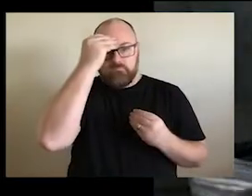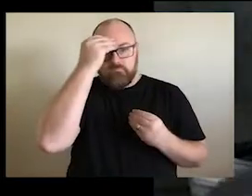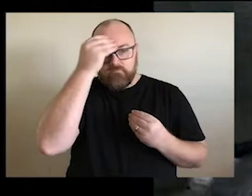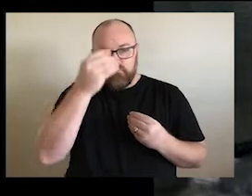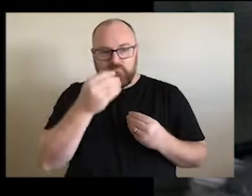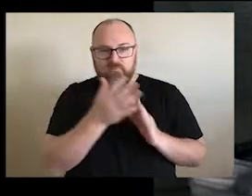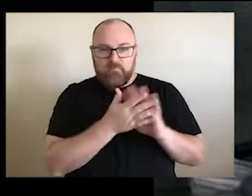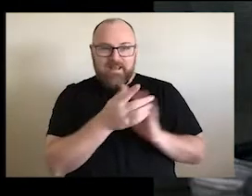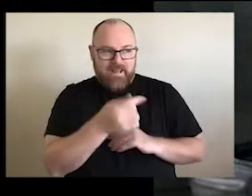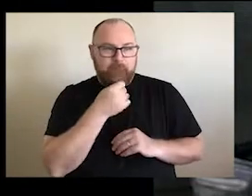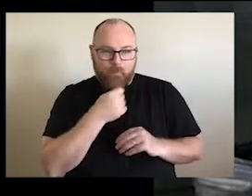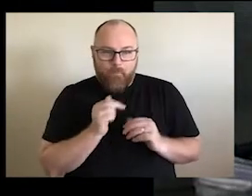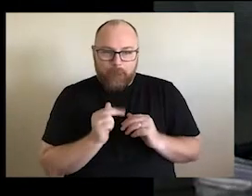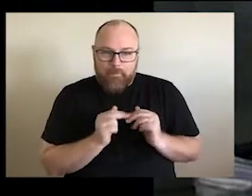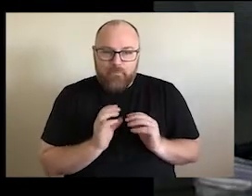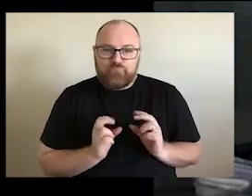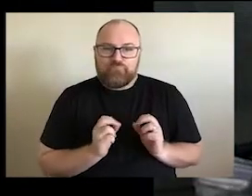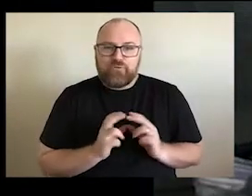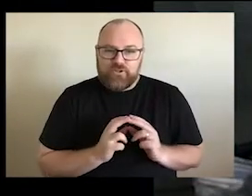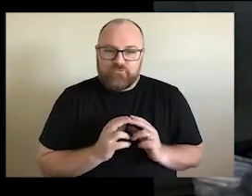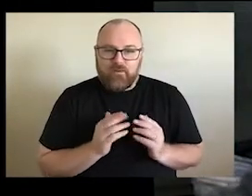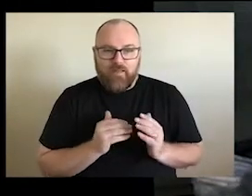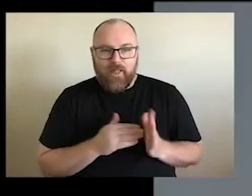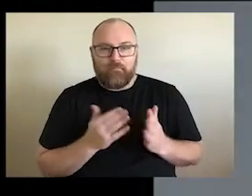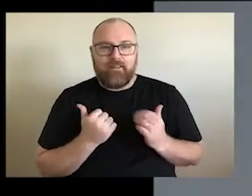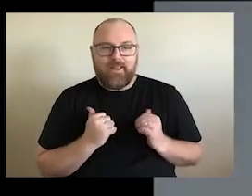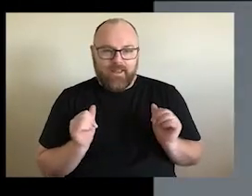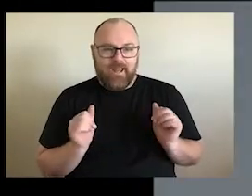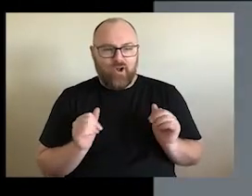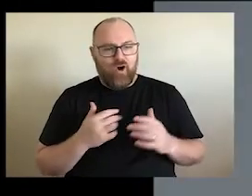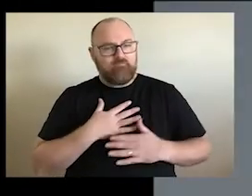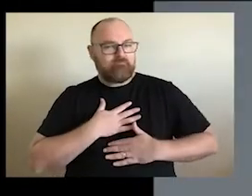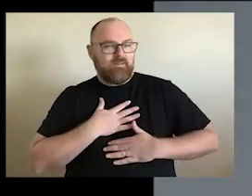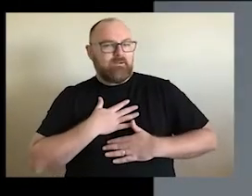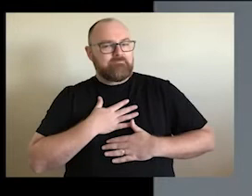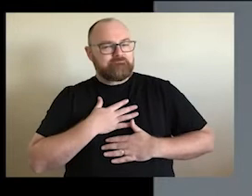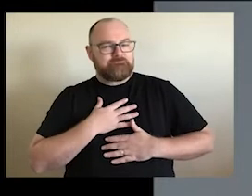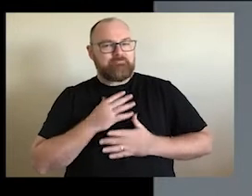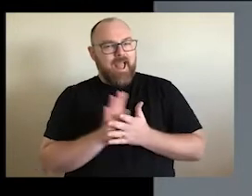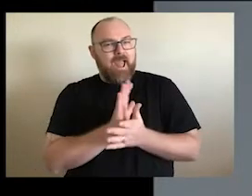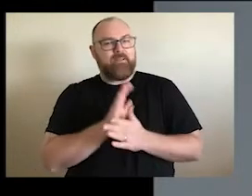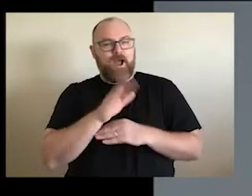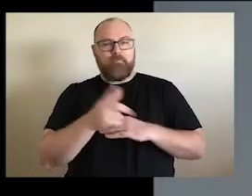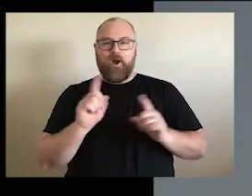take place to help with this healing. So I'm feeling a little bit happier about the healing,